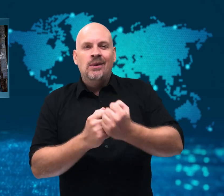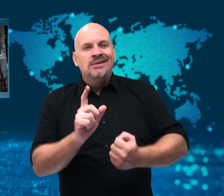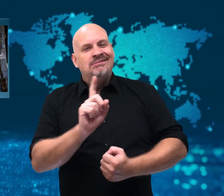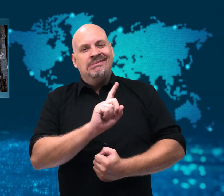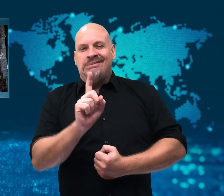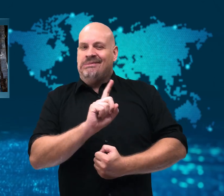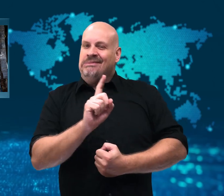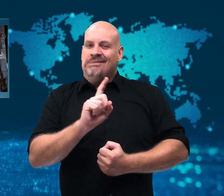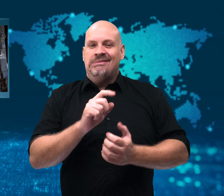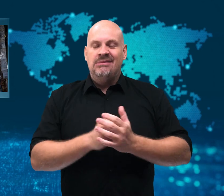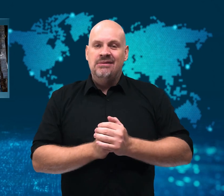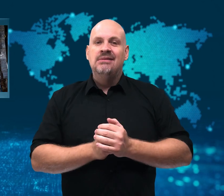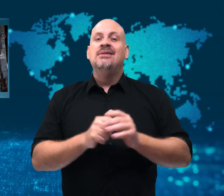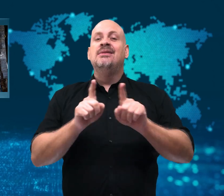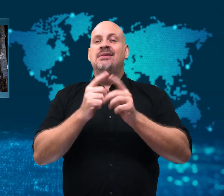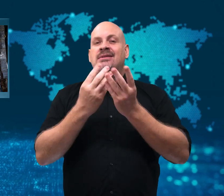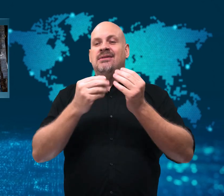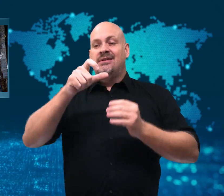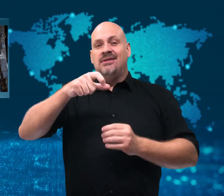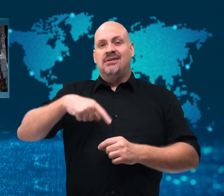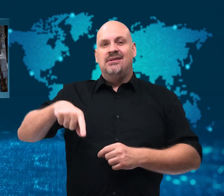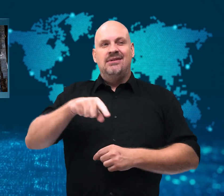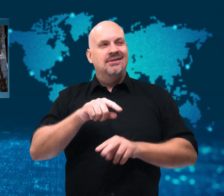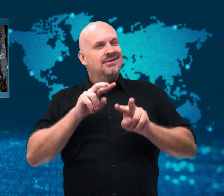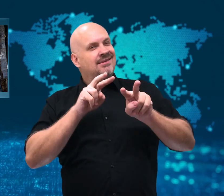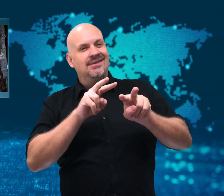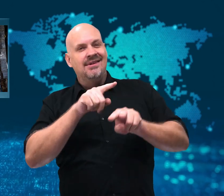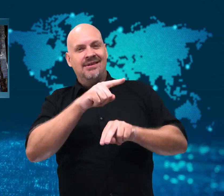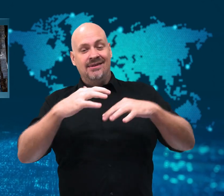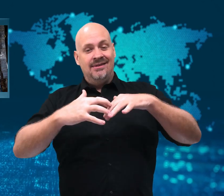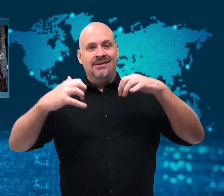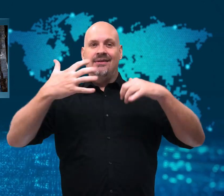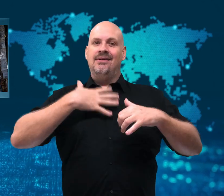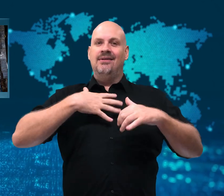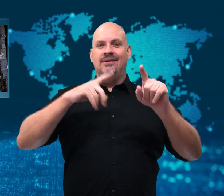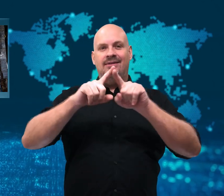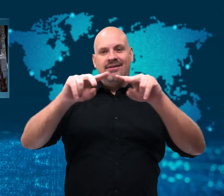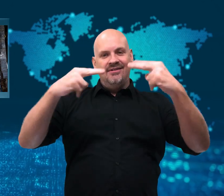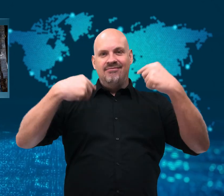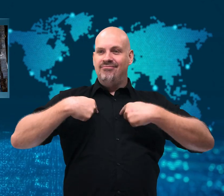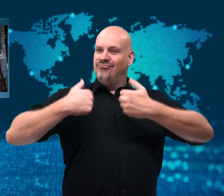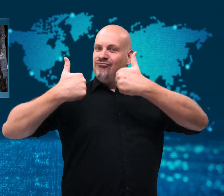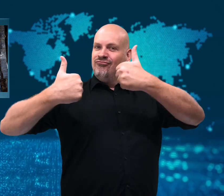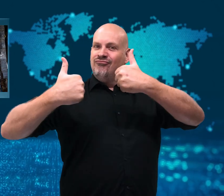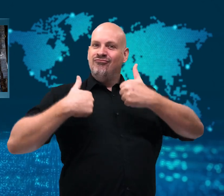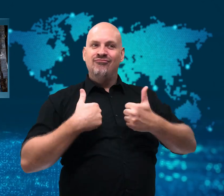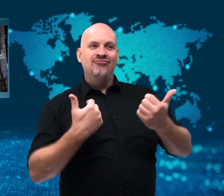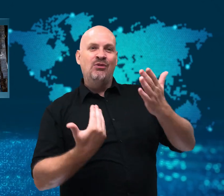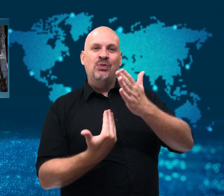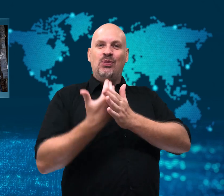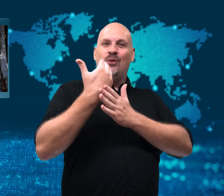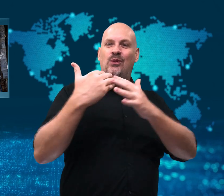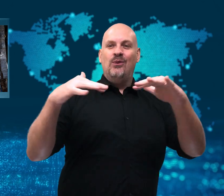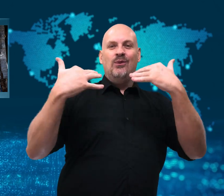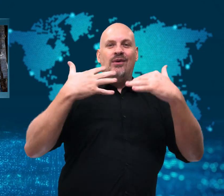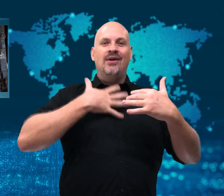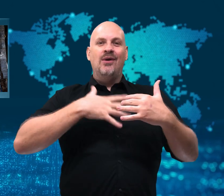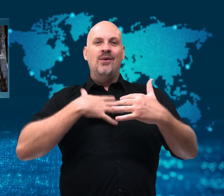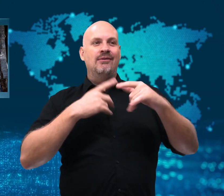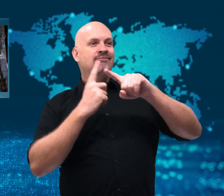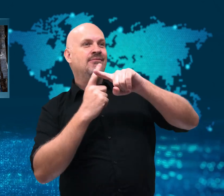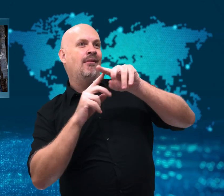critics accuse the government of doing it to get attention.